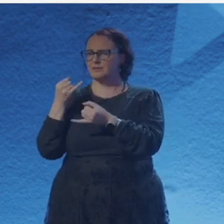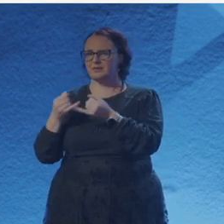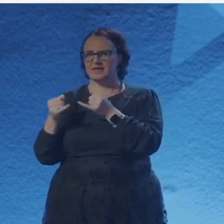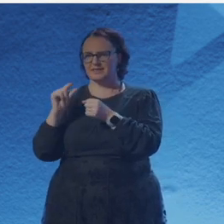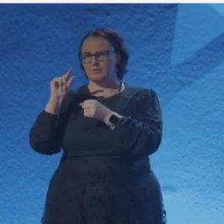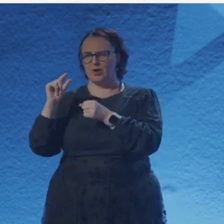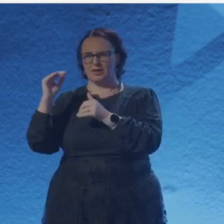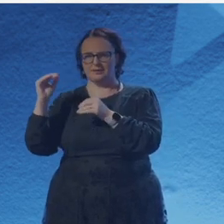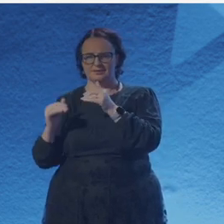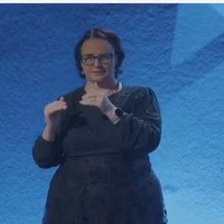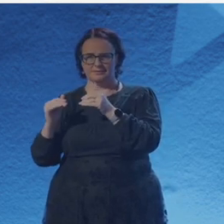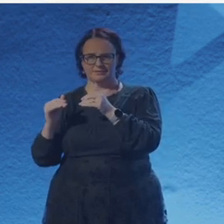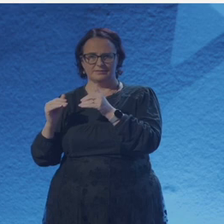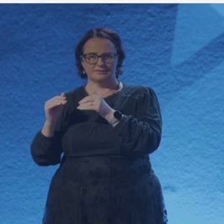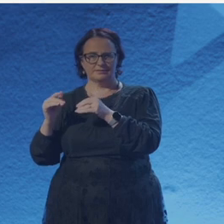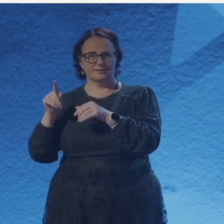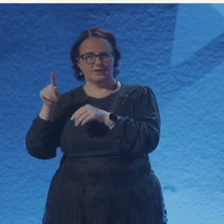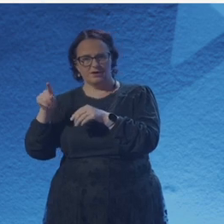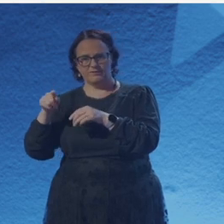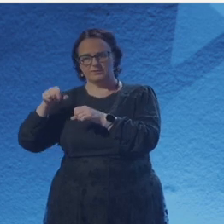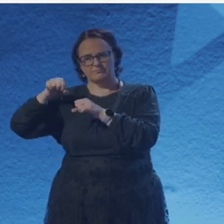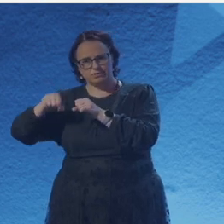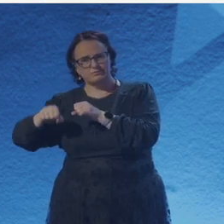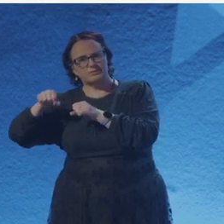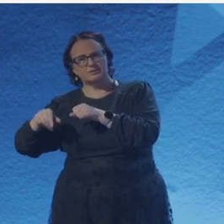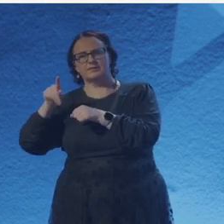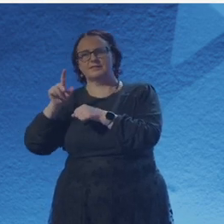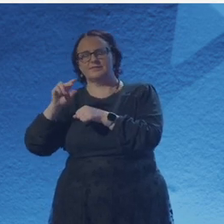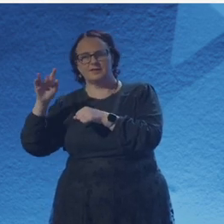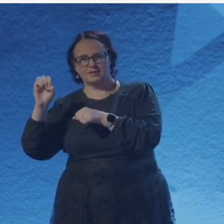God light on the air in let, enunciating